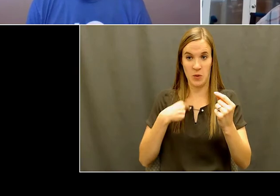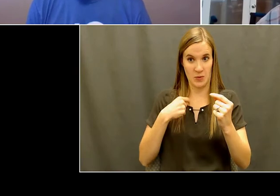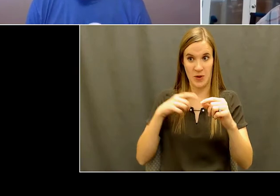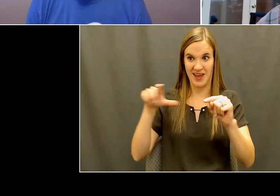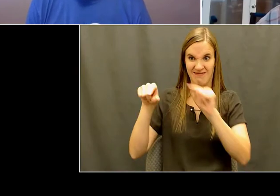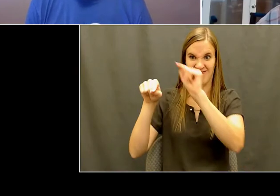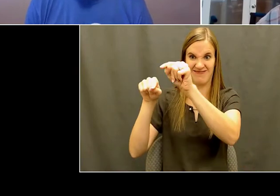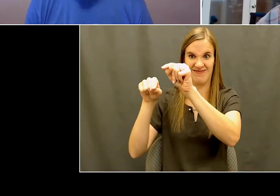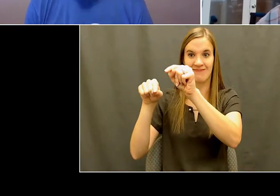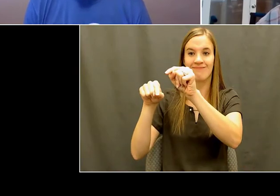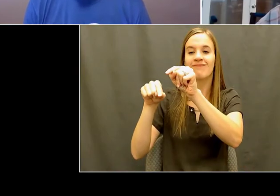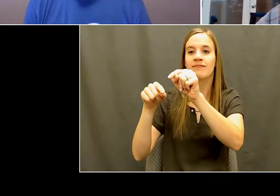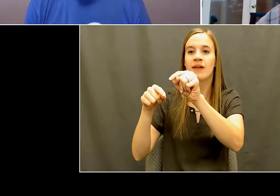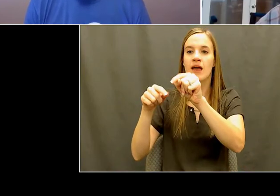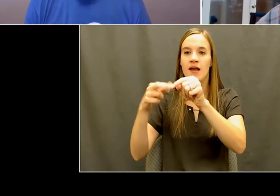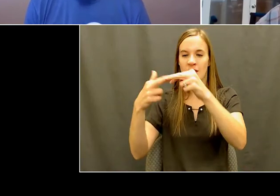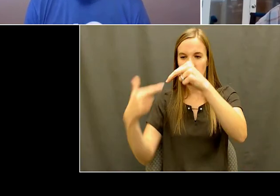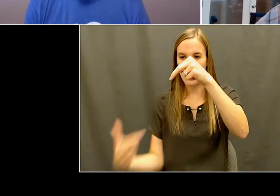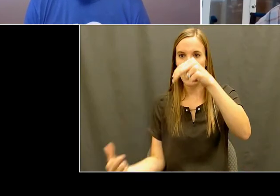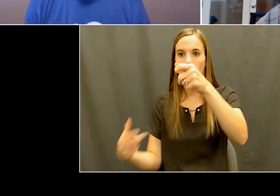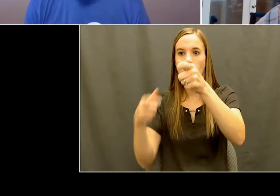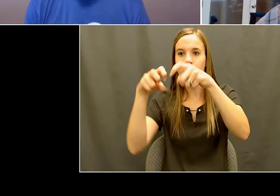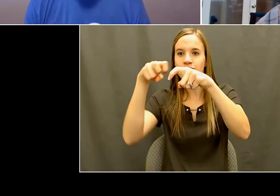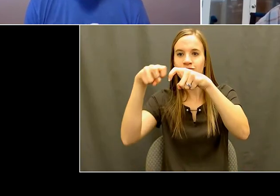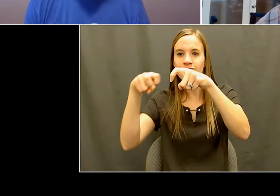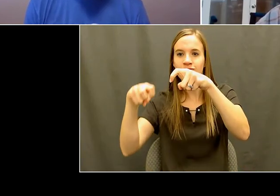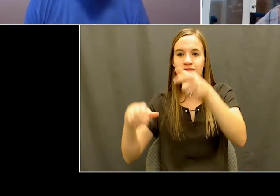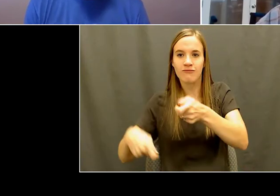of things. You know, it was it was fabulous. So that was the